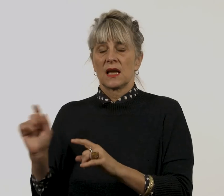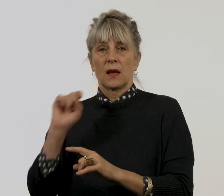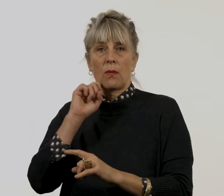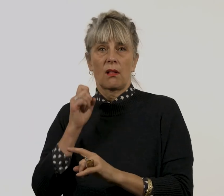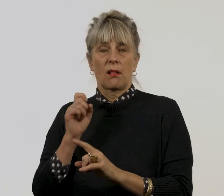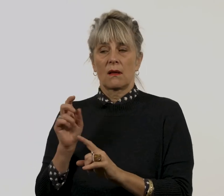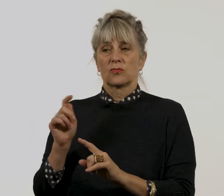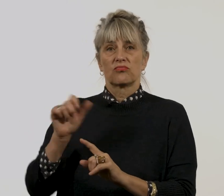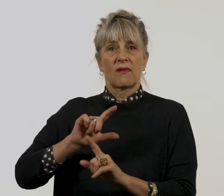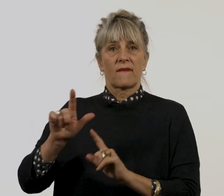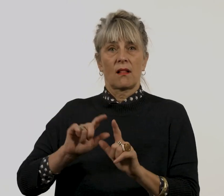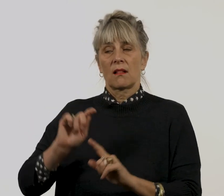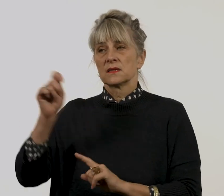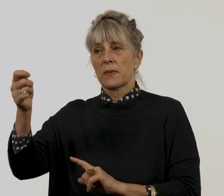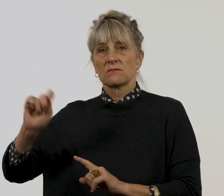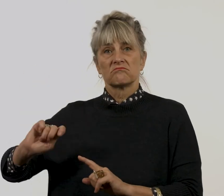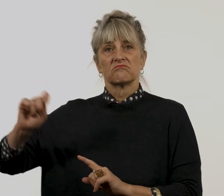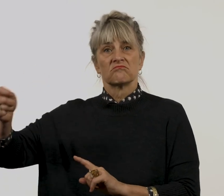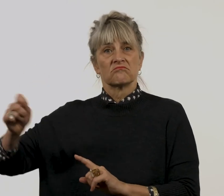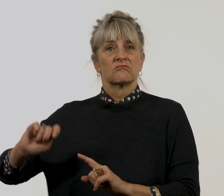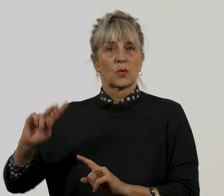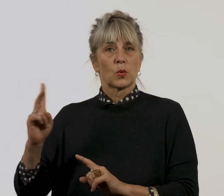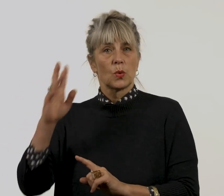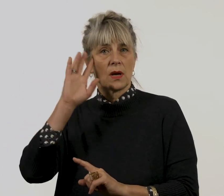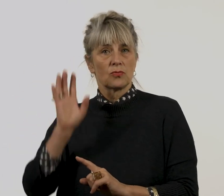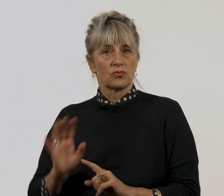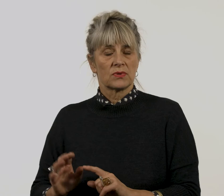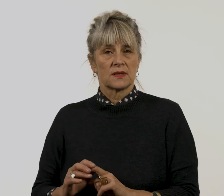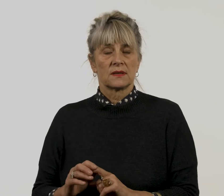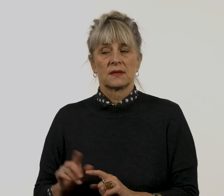and spends his time between the two countries.